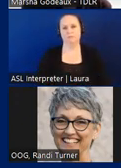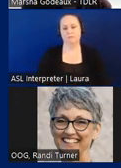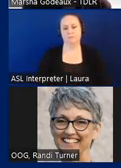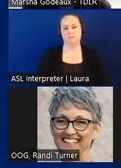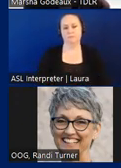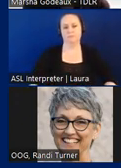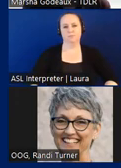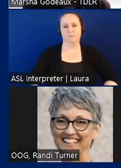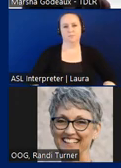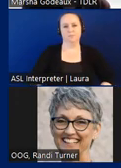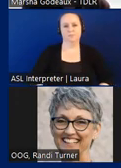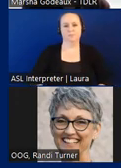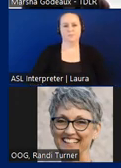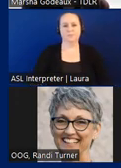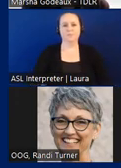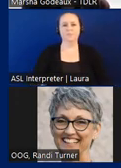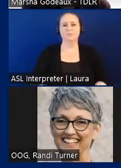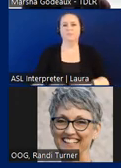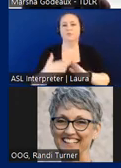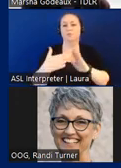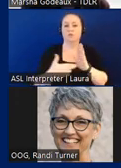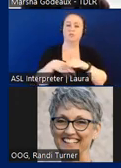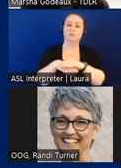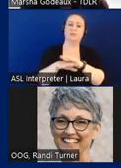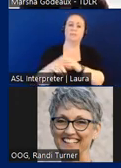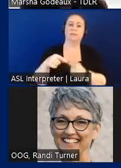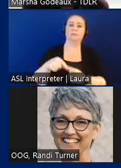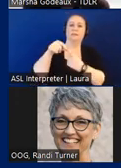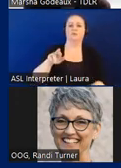a registered accessibility specialist or raz is an individual that is certified by the department